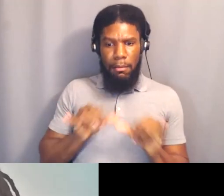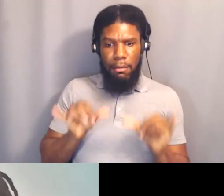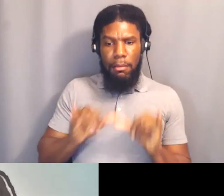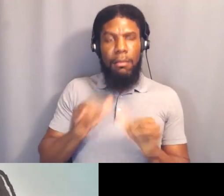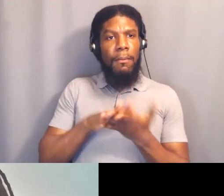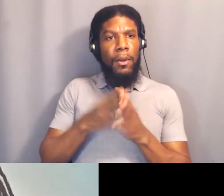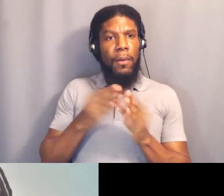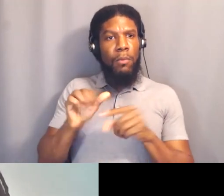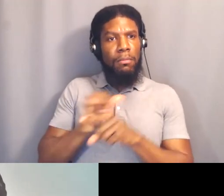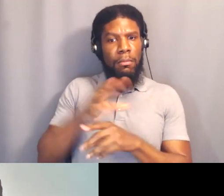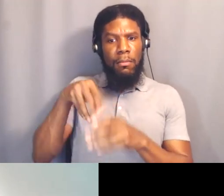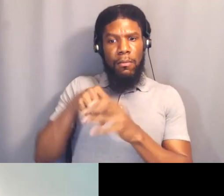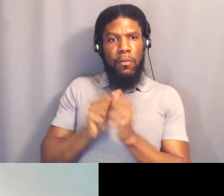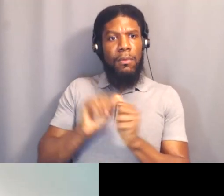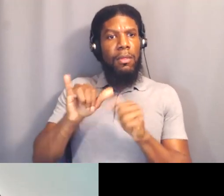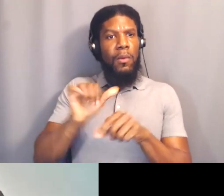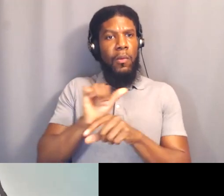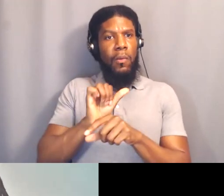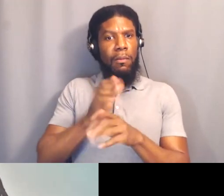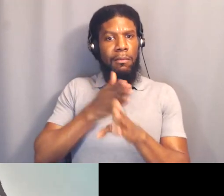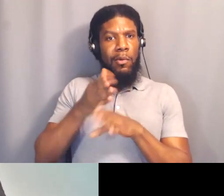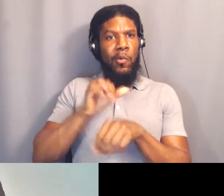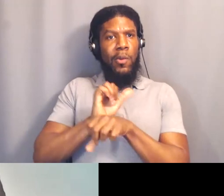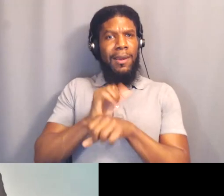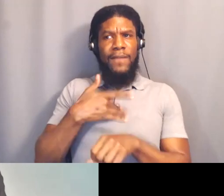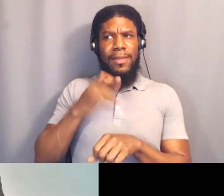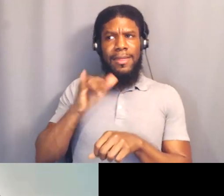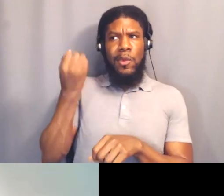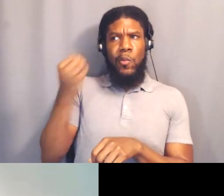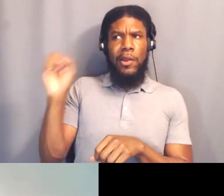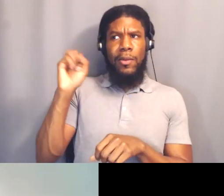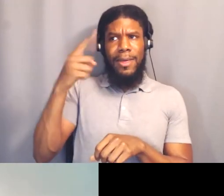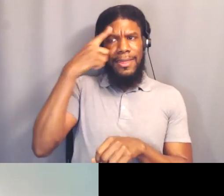'cause that is a radical, I can't remember, I think it was Audrey Lord that said